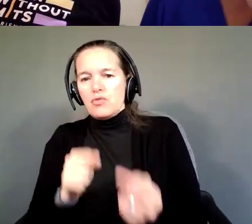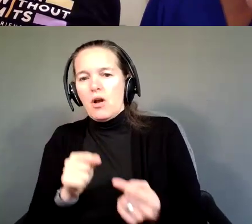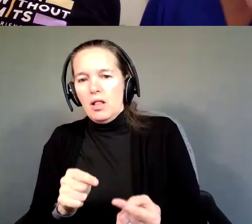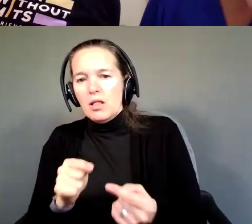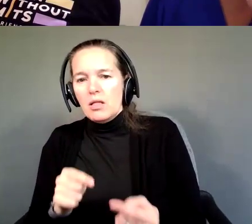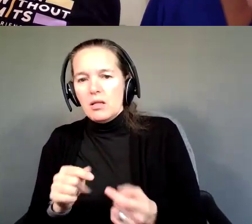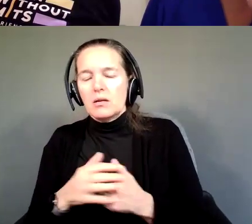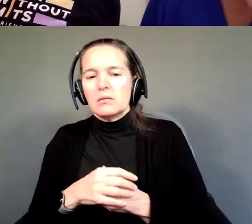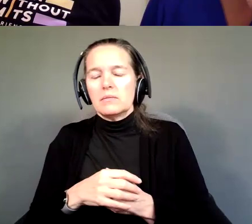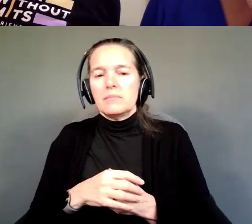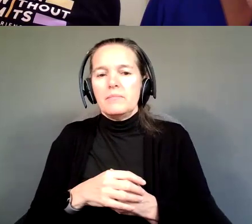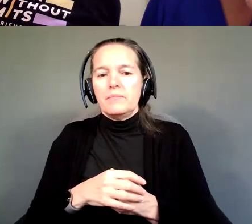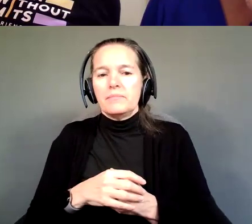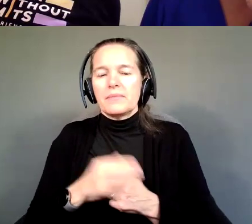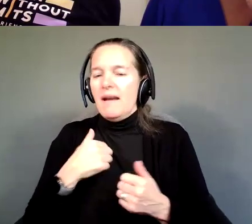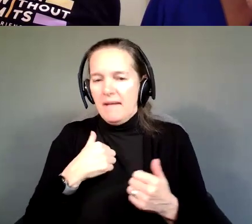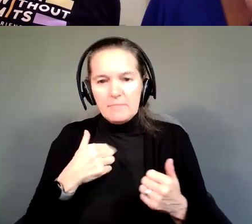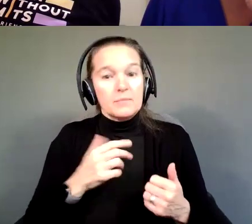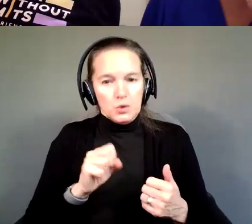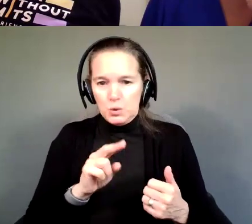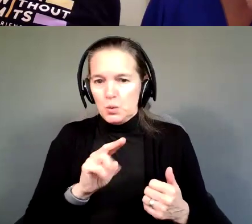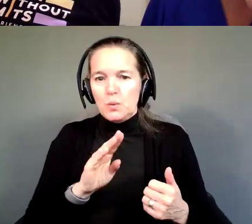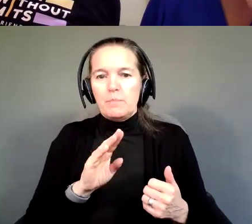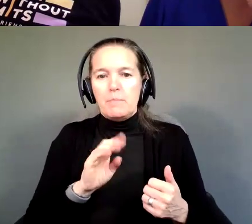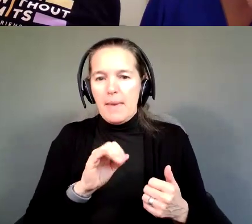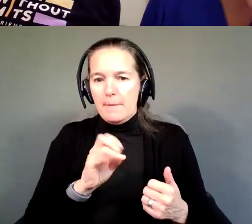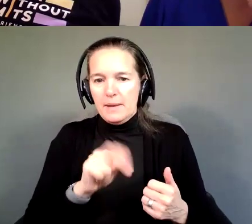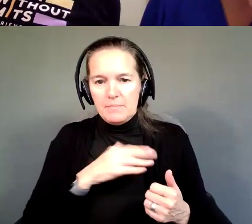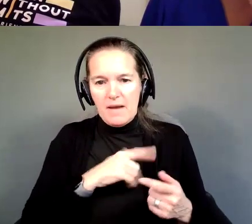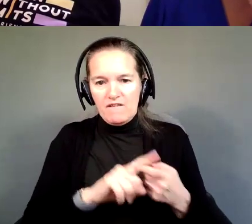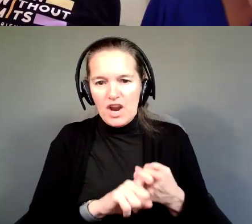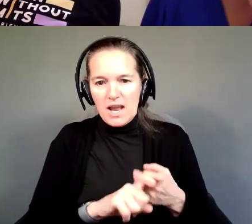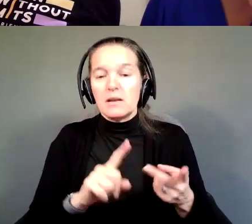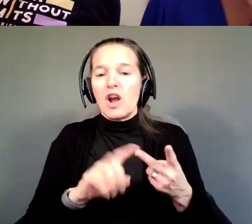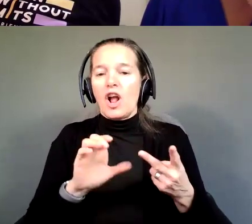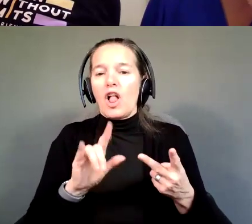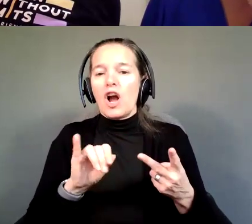You know, I have Sue Babin as a friend. We also have Claudia Lowe who teaches the classes with us.